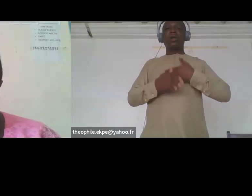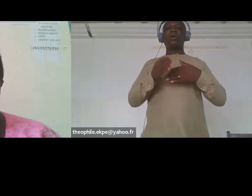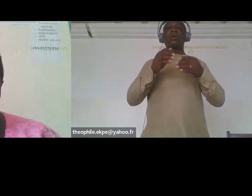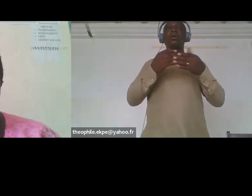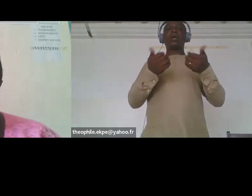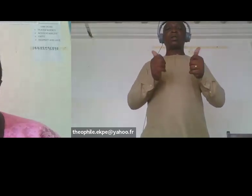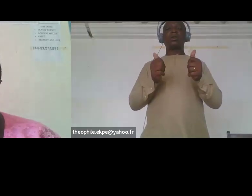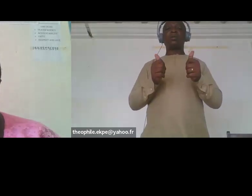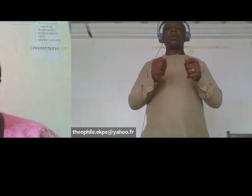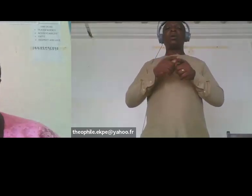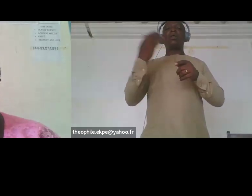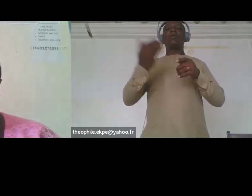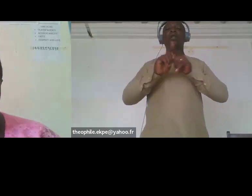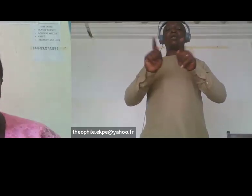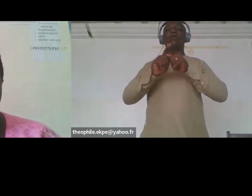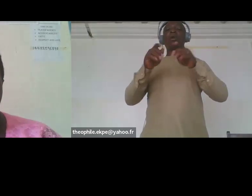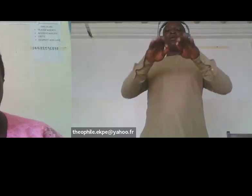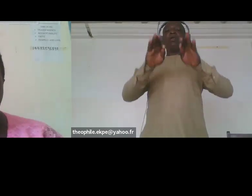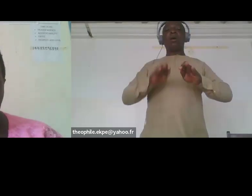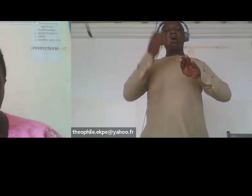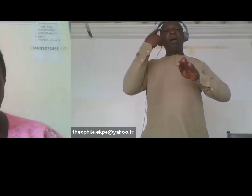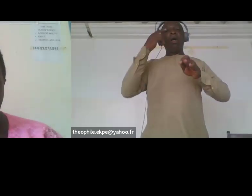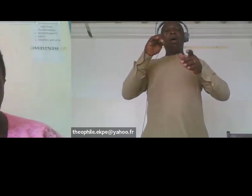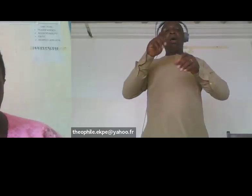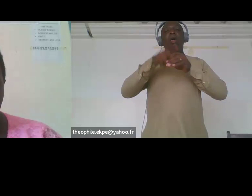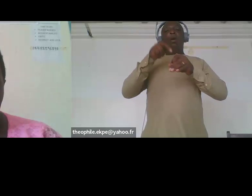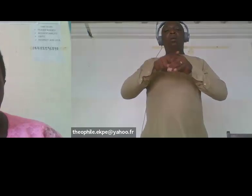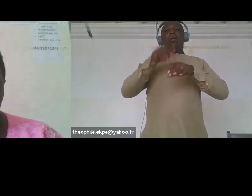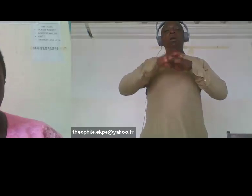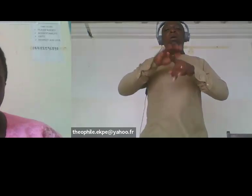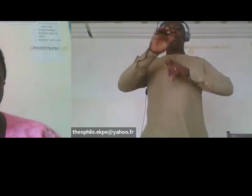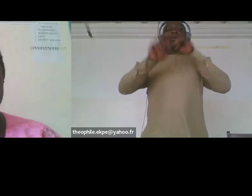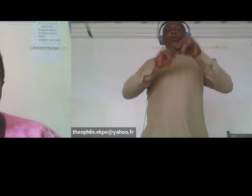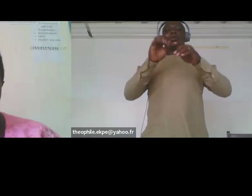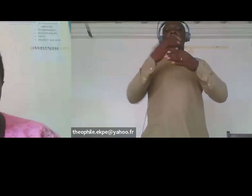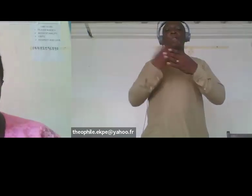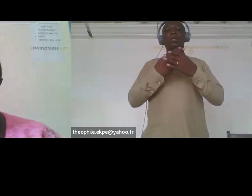includes the district meetings sub countounty meetings and civil society